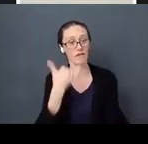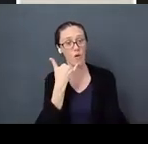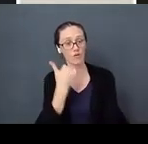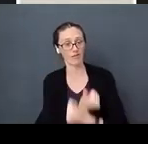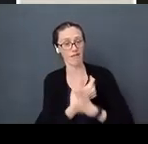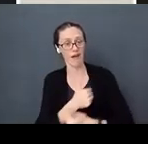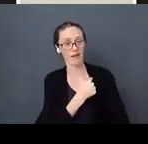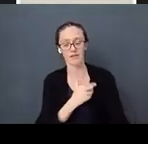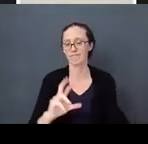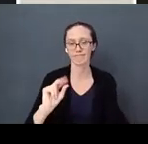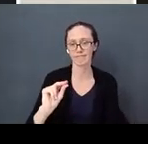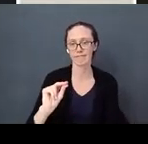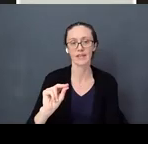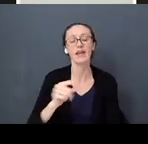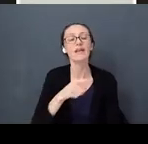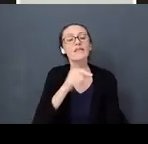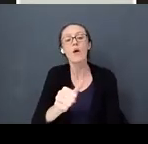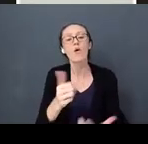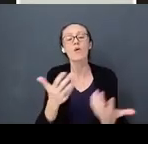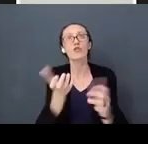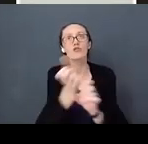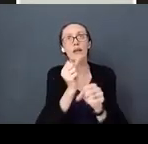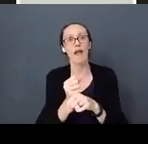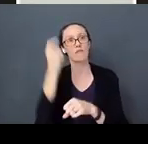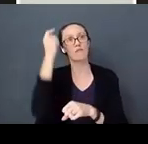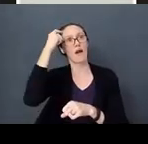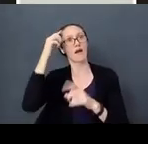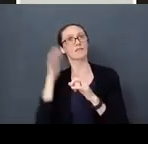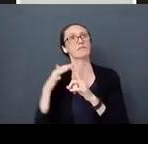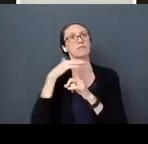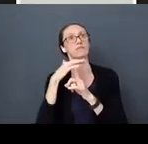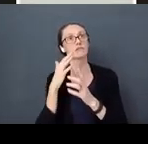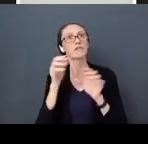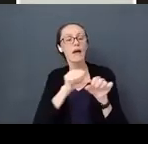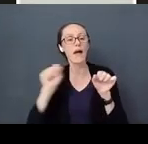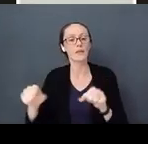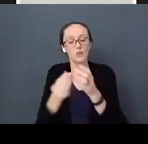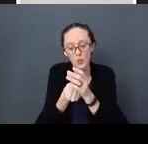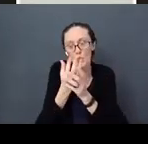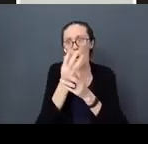They don’t create an environment in the brain to grow that baby’s brain to its full potential.